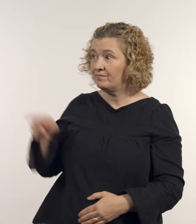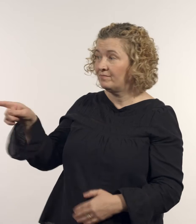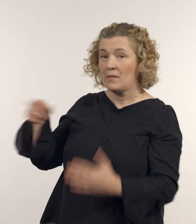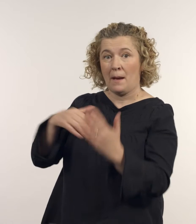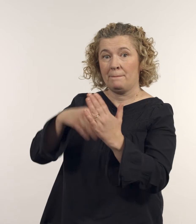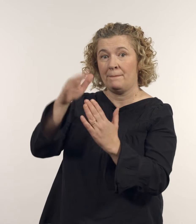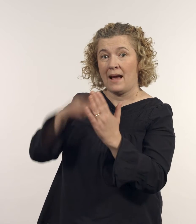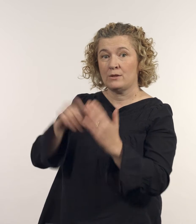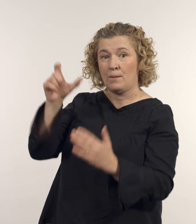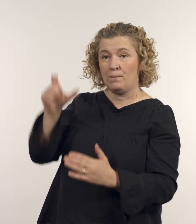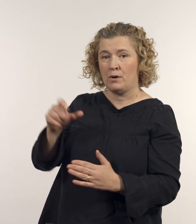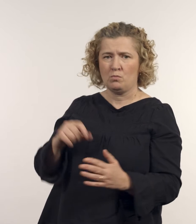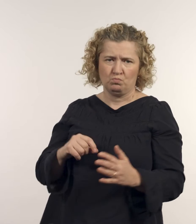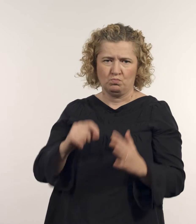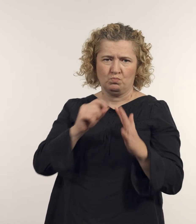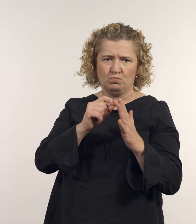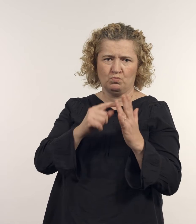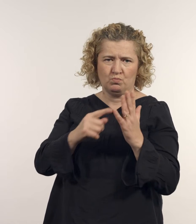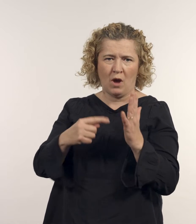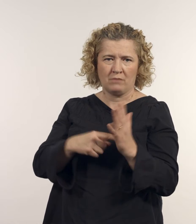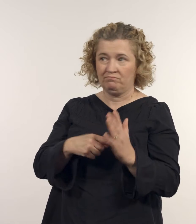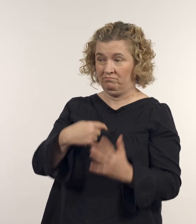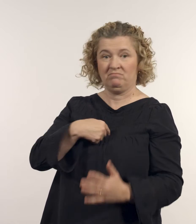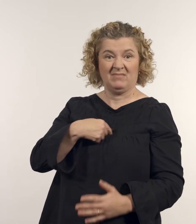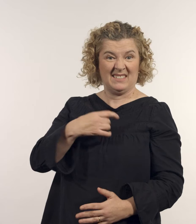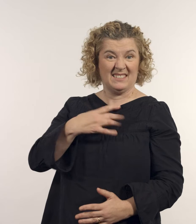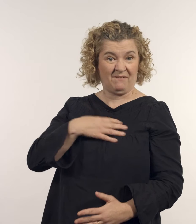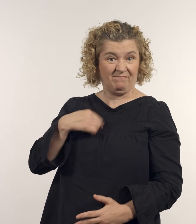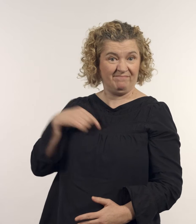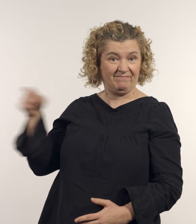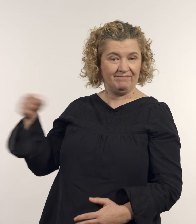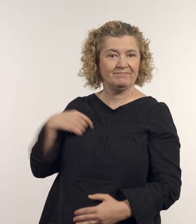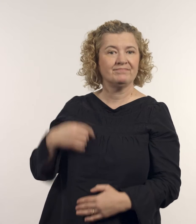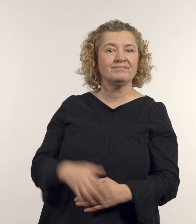The person pouting in Peter Berner’s painting is the artist himself.